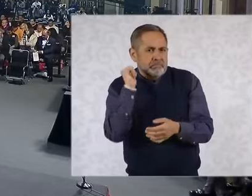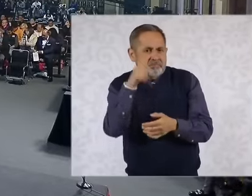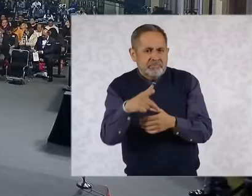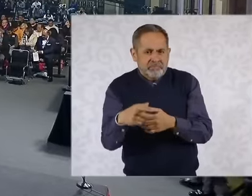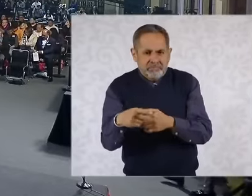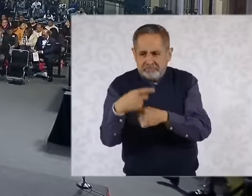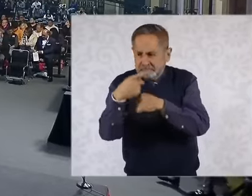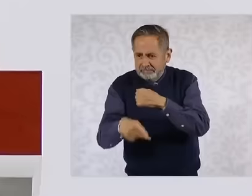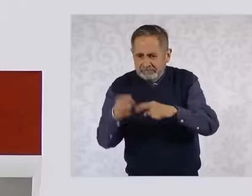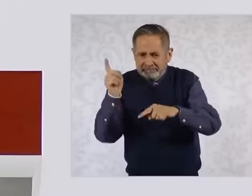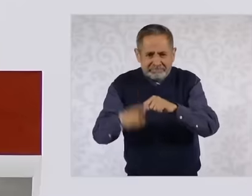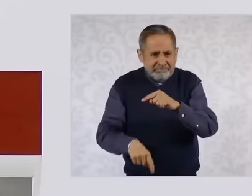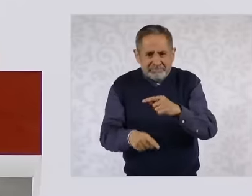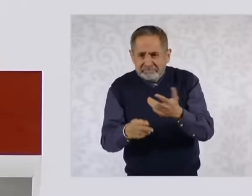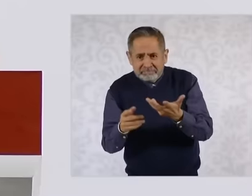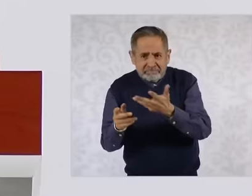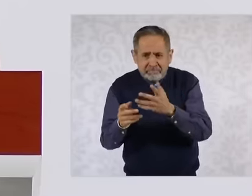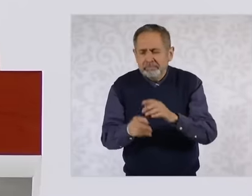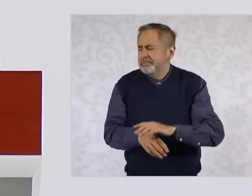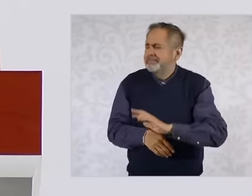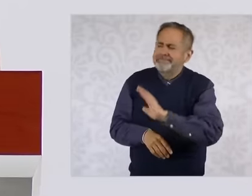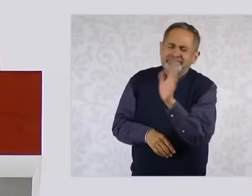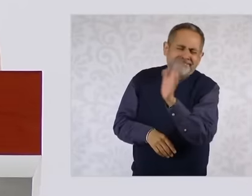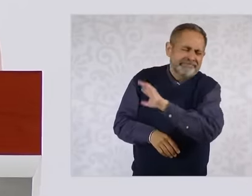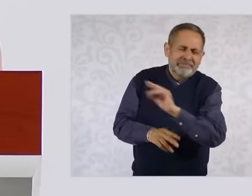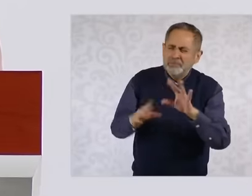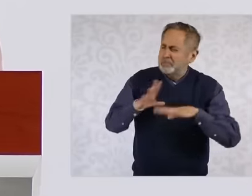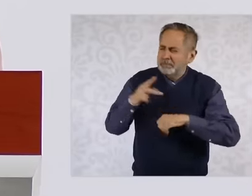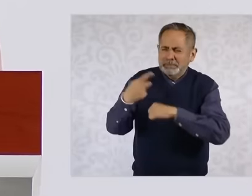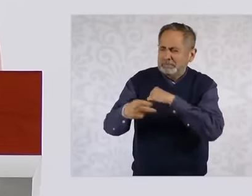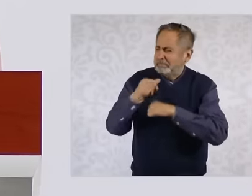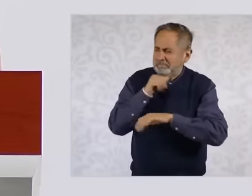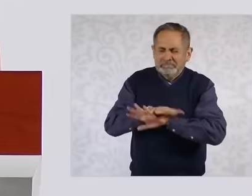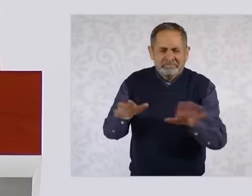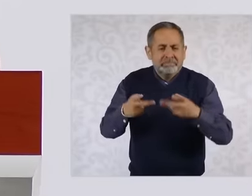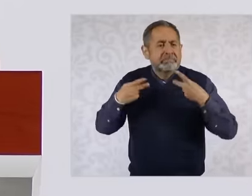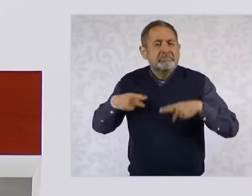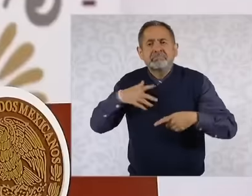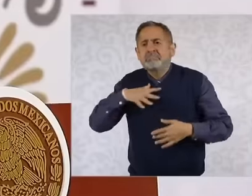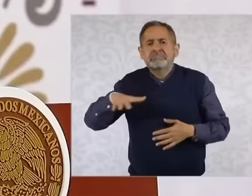in the end the reform of the judiciary is not in danger the people decided and